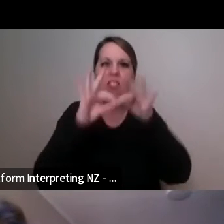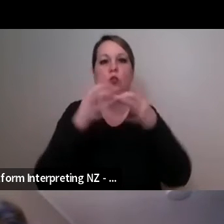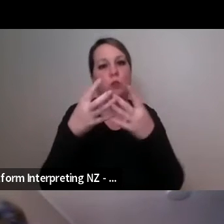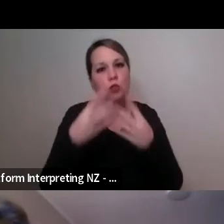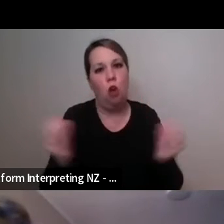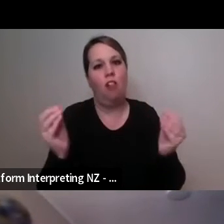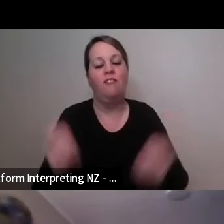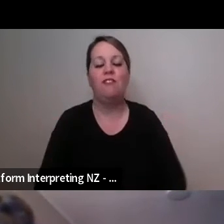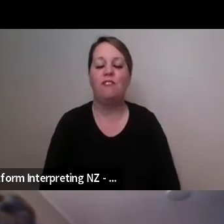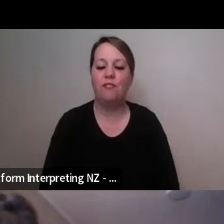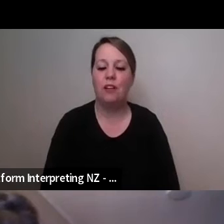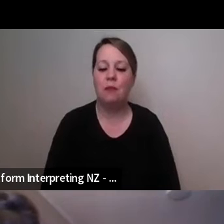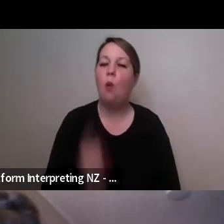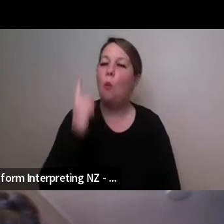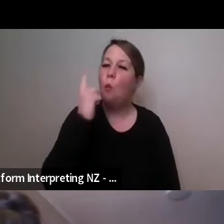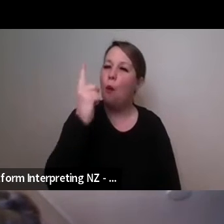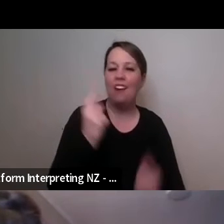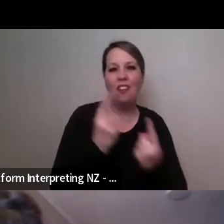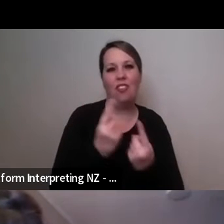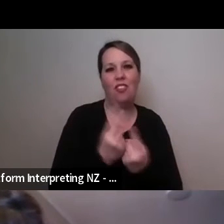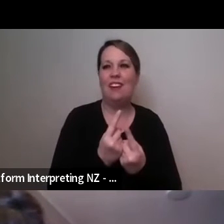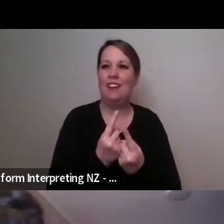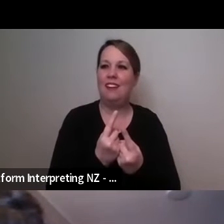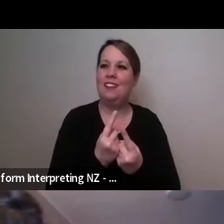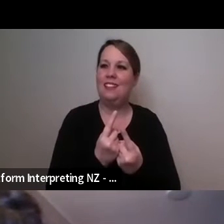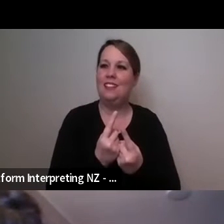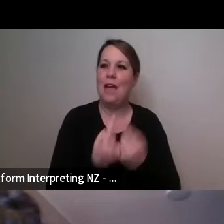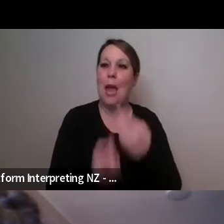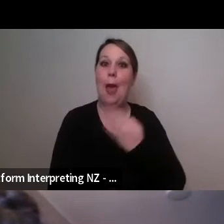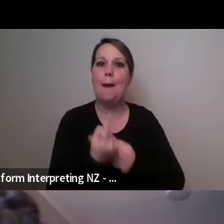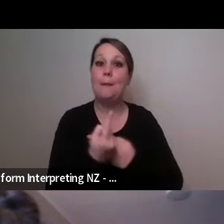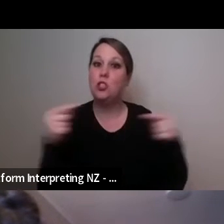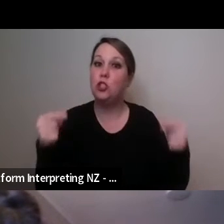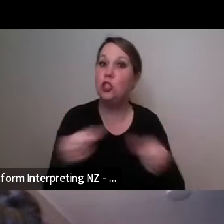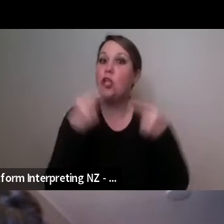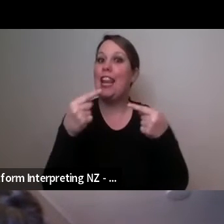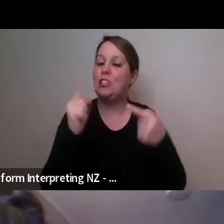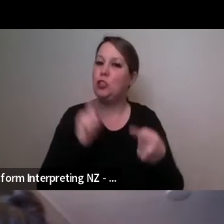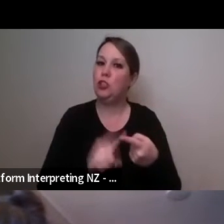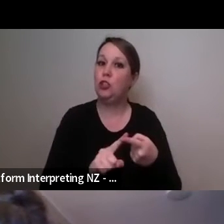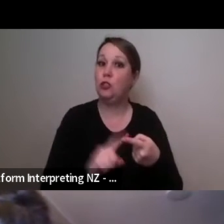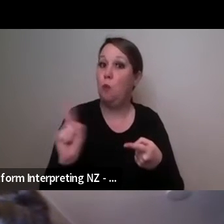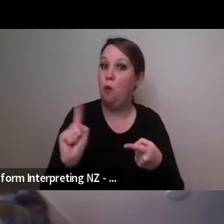that I have found challenging is I am talking about a piece that I made uh which I was very very